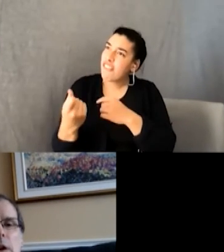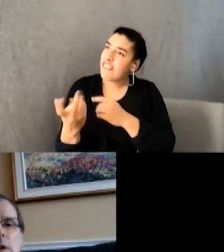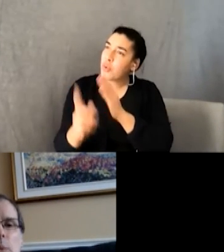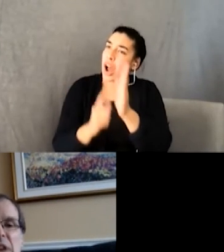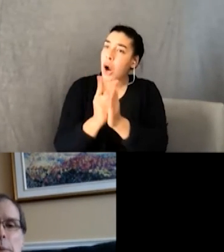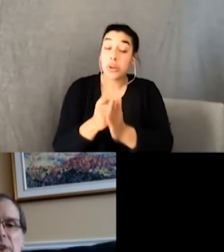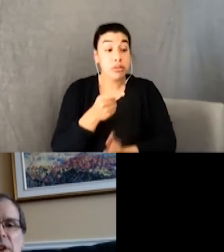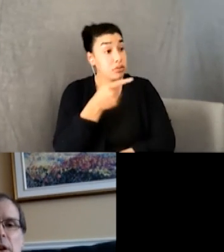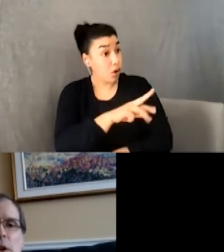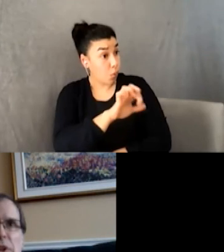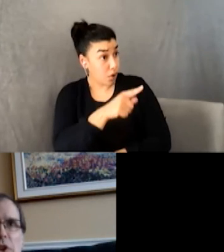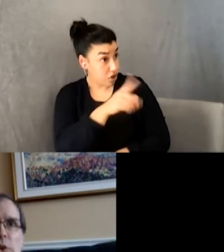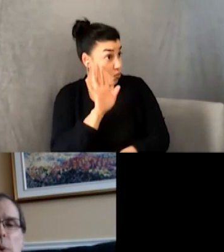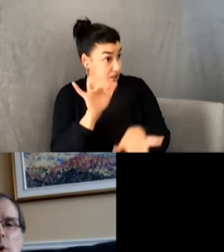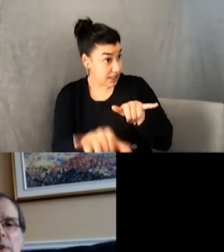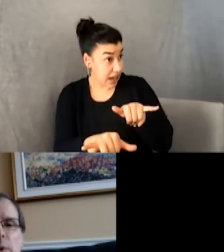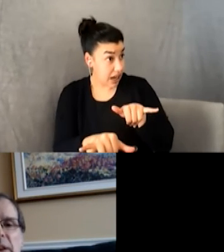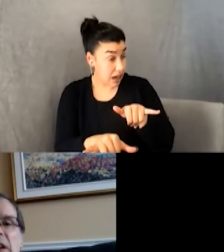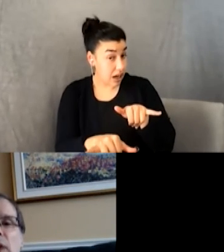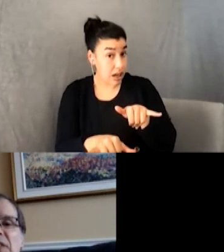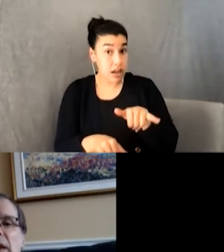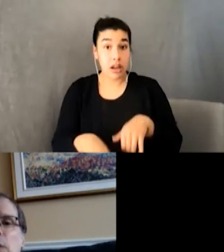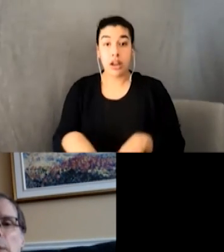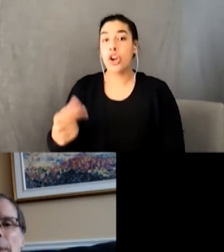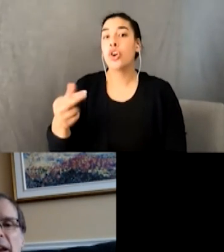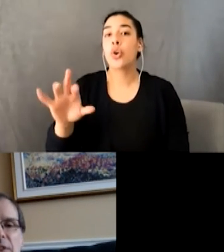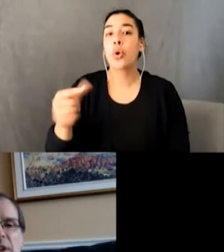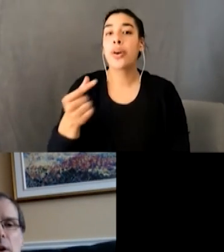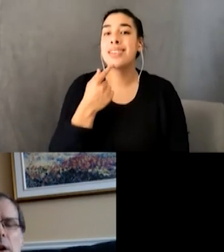“We sound amazing, we don’t want to overdo it,” Greg said while packing his gear.